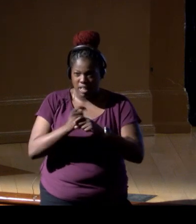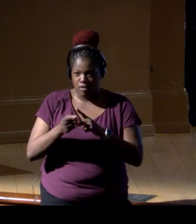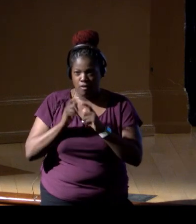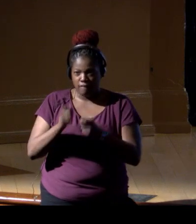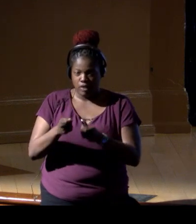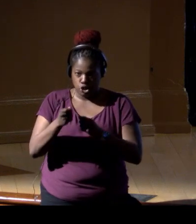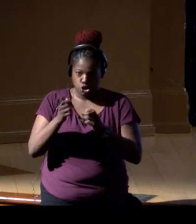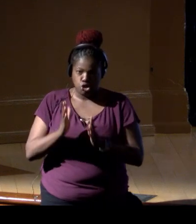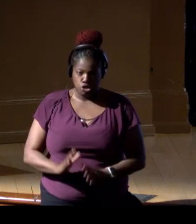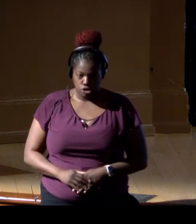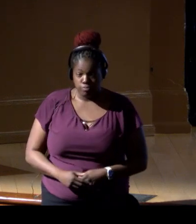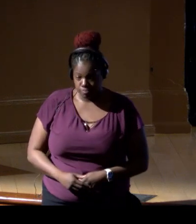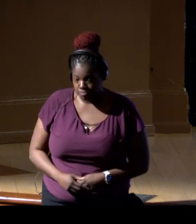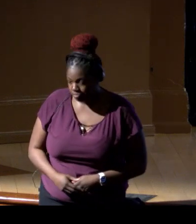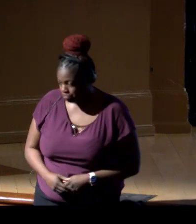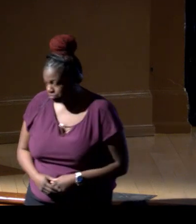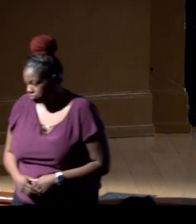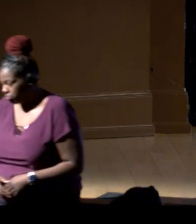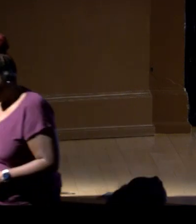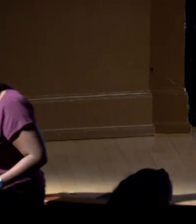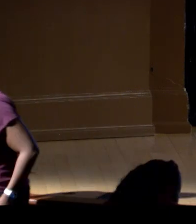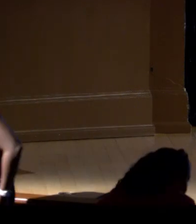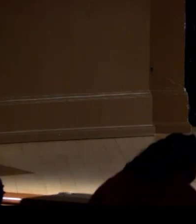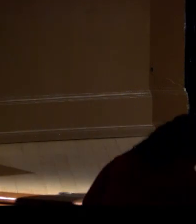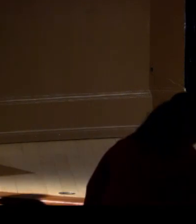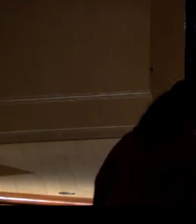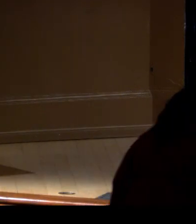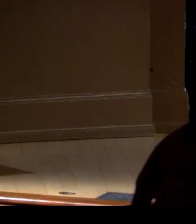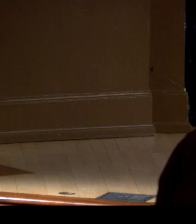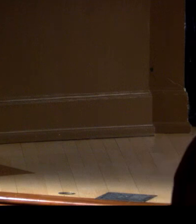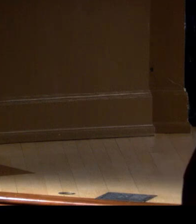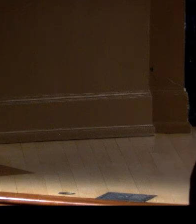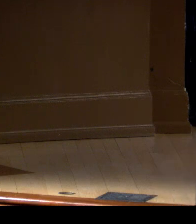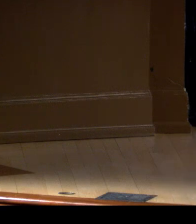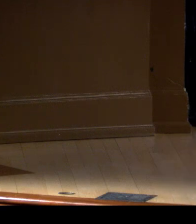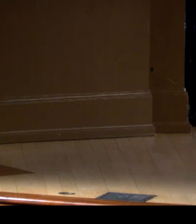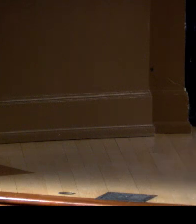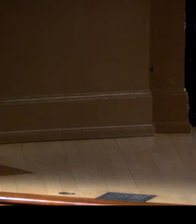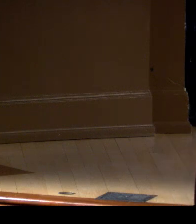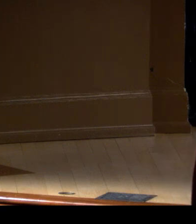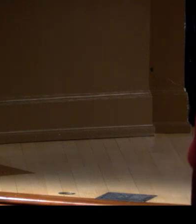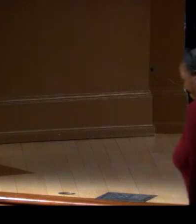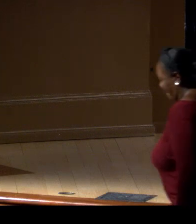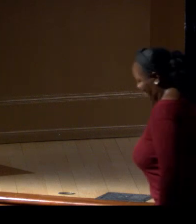However, the lagoon is so shallow, it must have been so hot for much longer